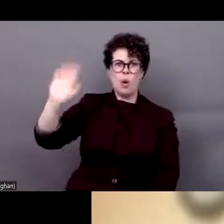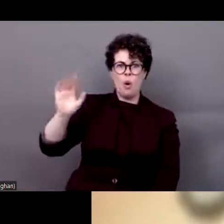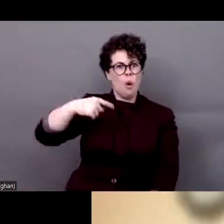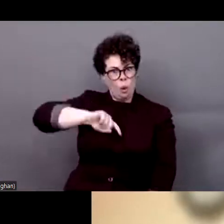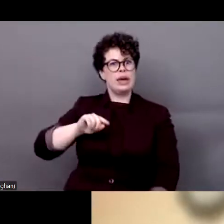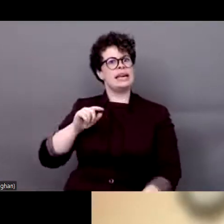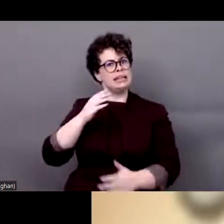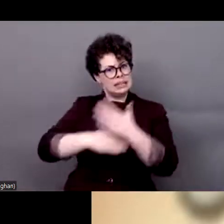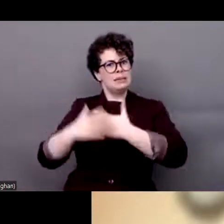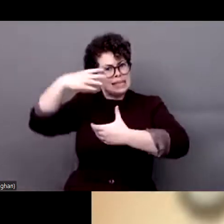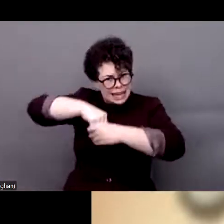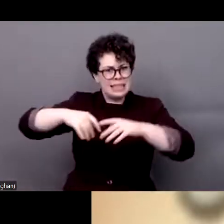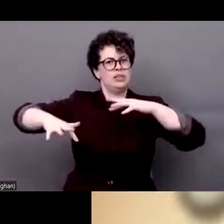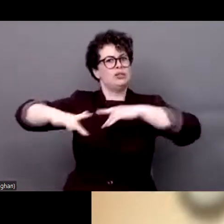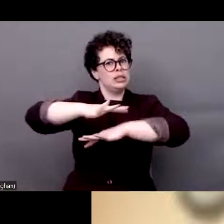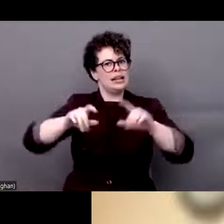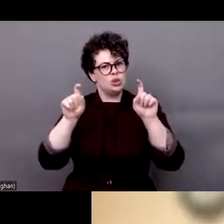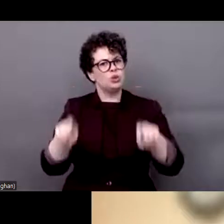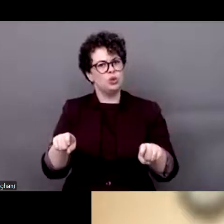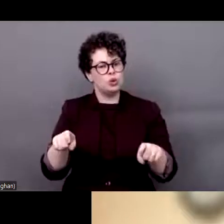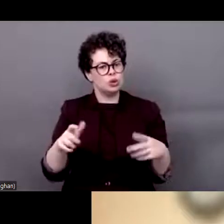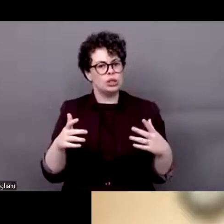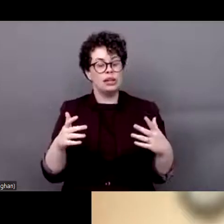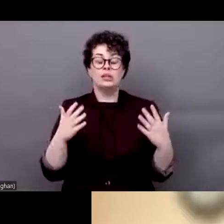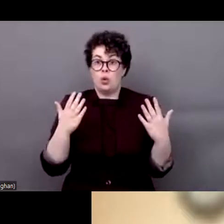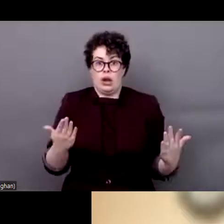are increasingly being enrolled in